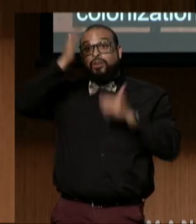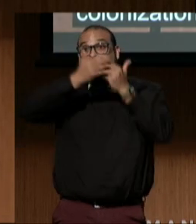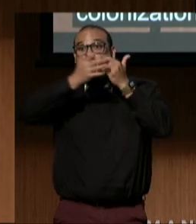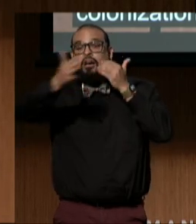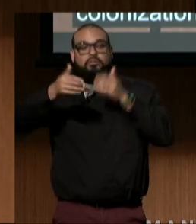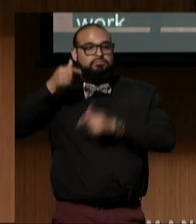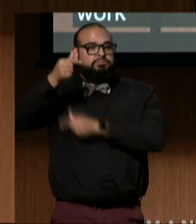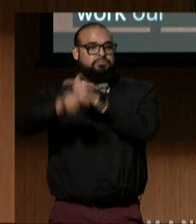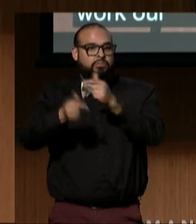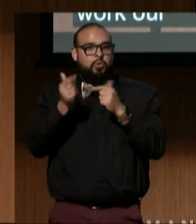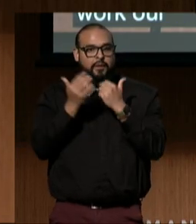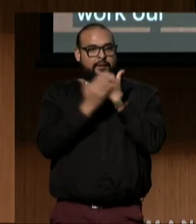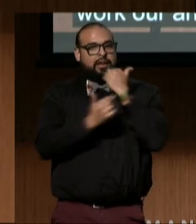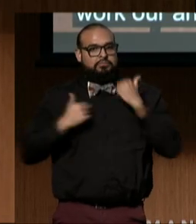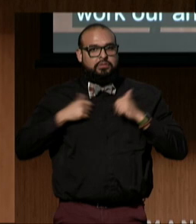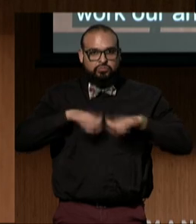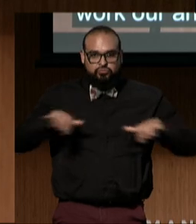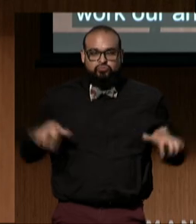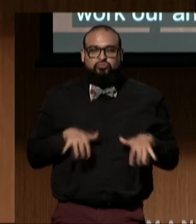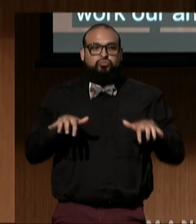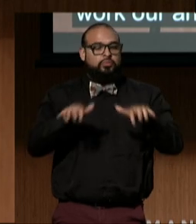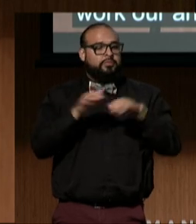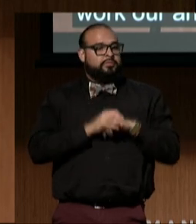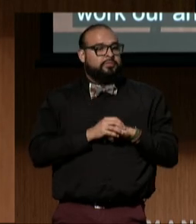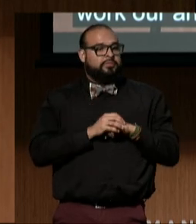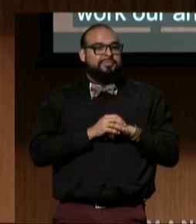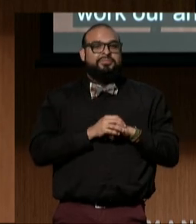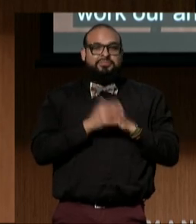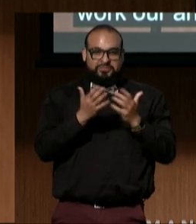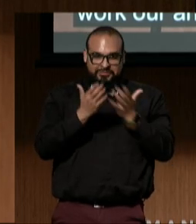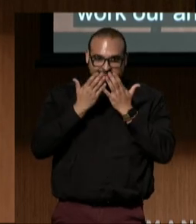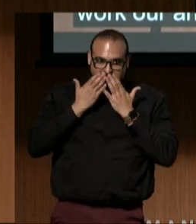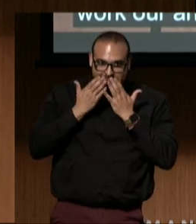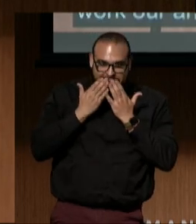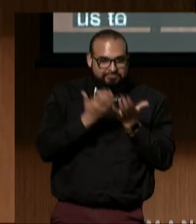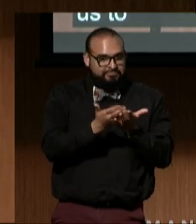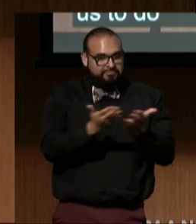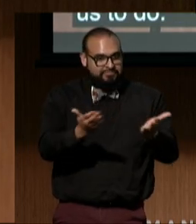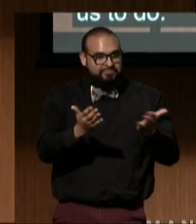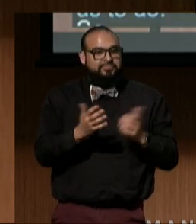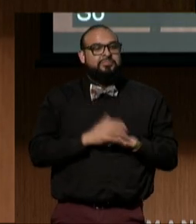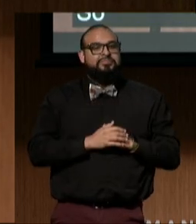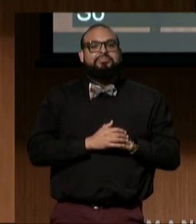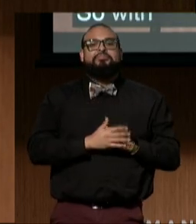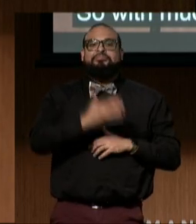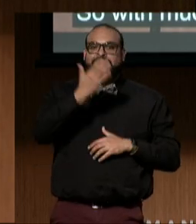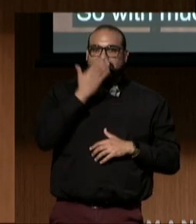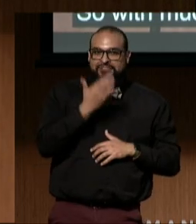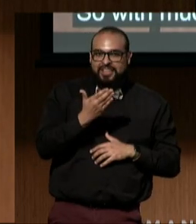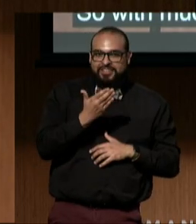"are calling us to do." So with much gratitude, wopila, thank you. Enjoy the event.